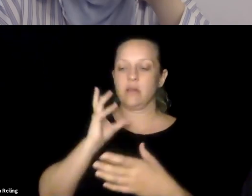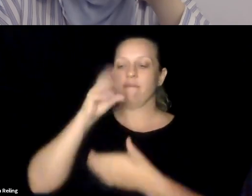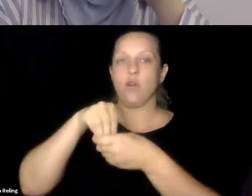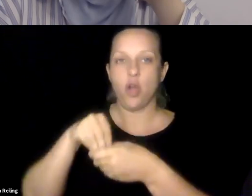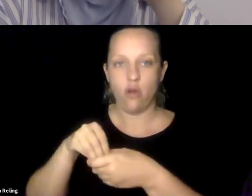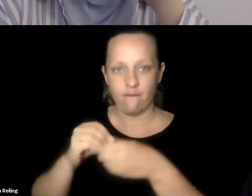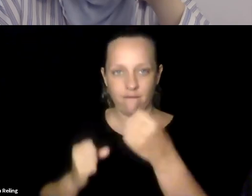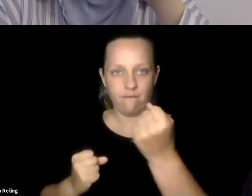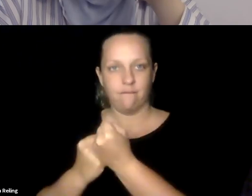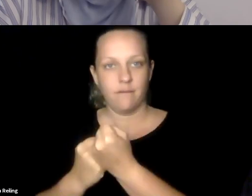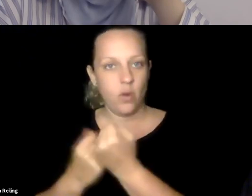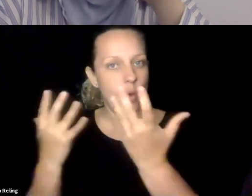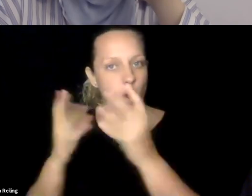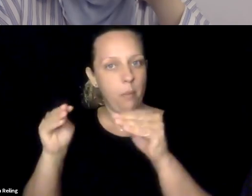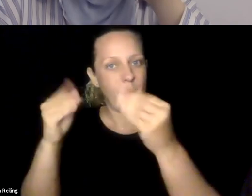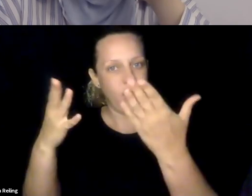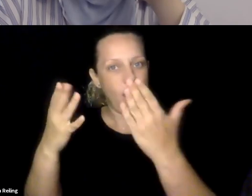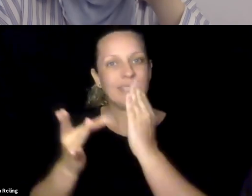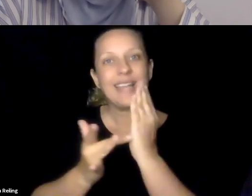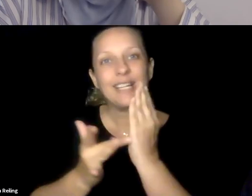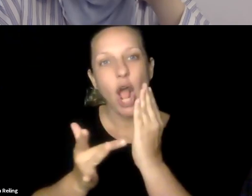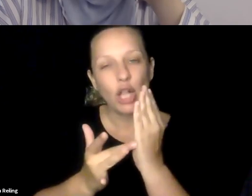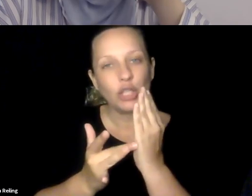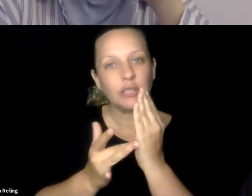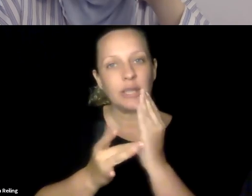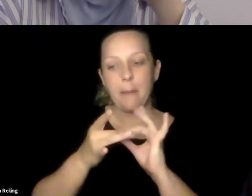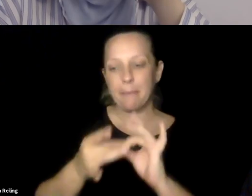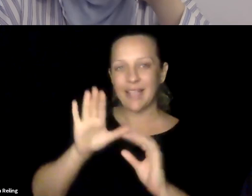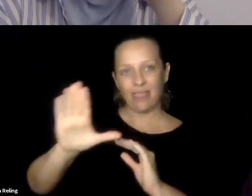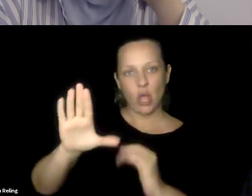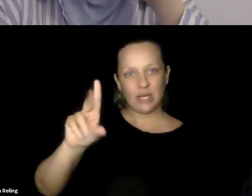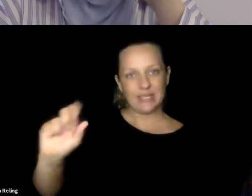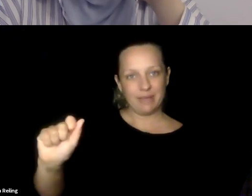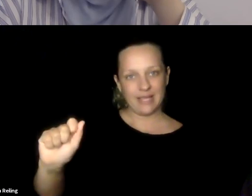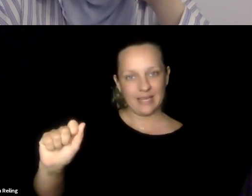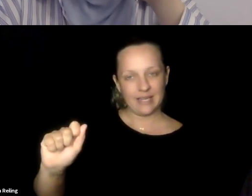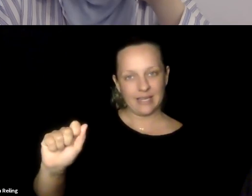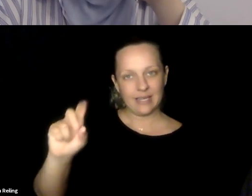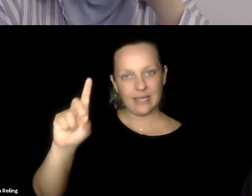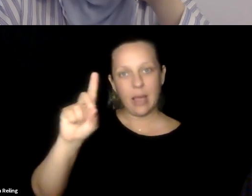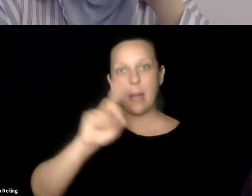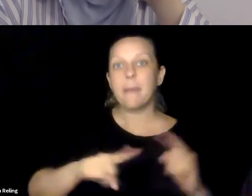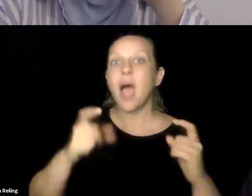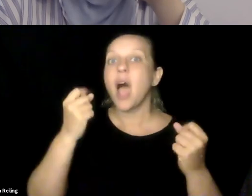students with disabilities remain narrowly focused. So interventions for students with disabilities still remain focused on providing assistive